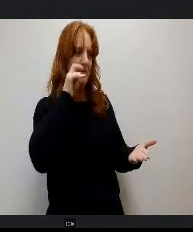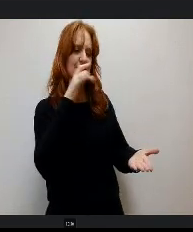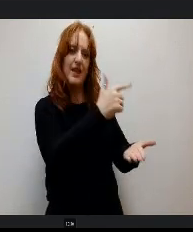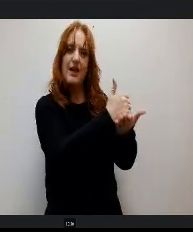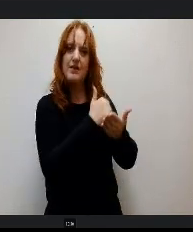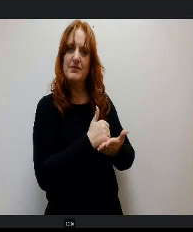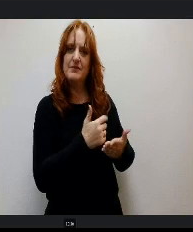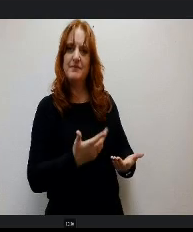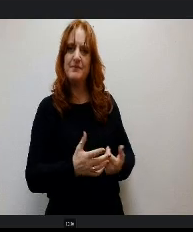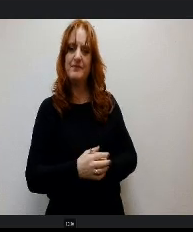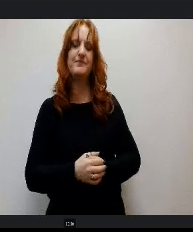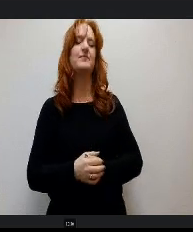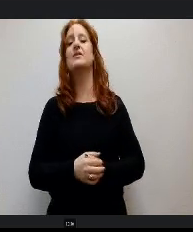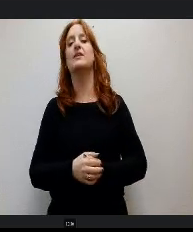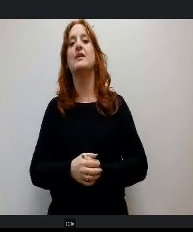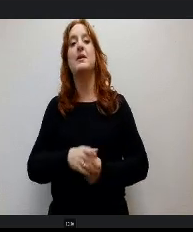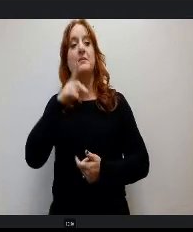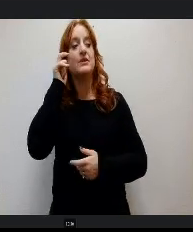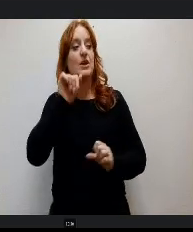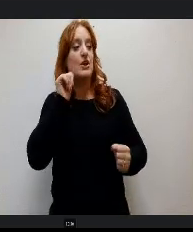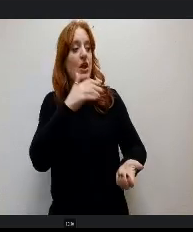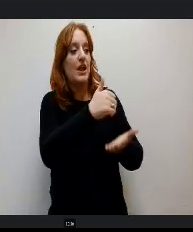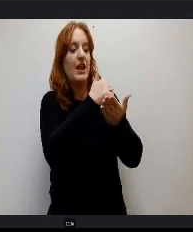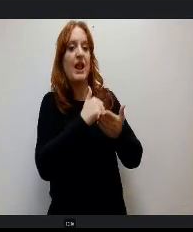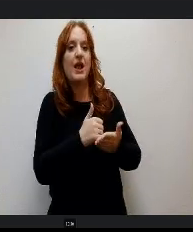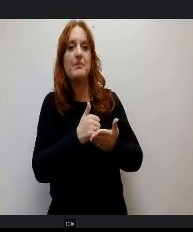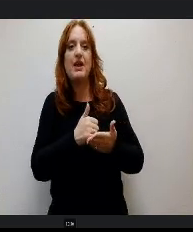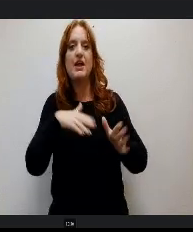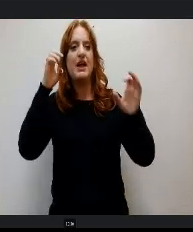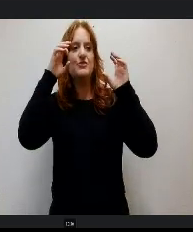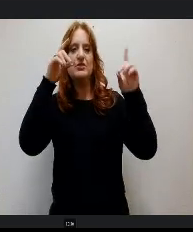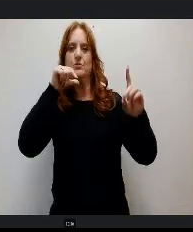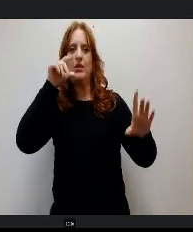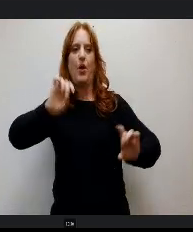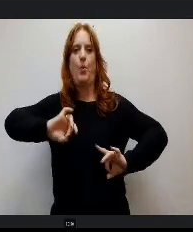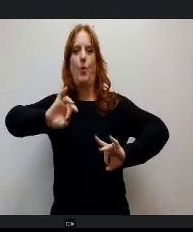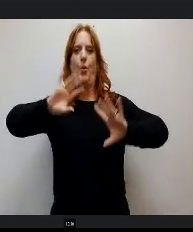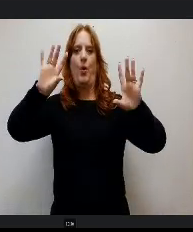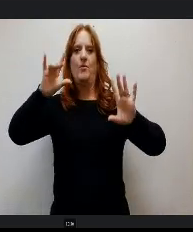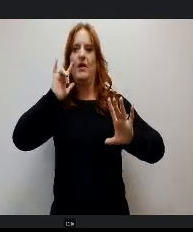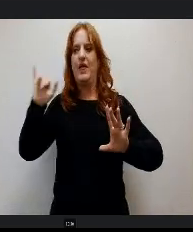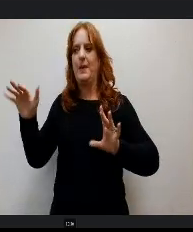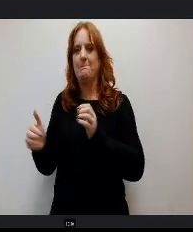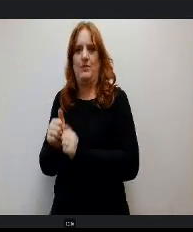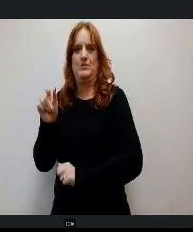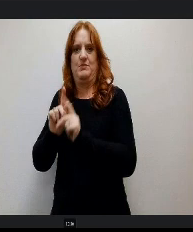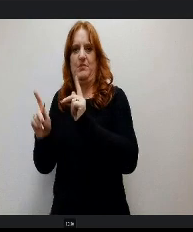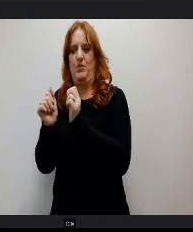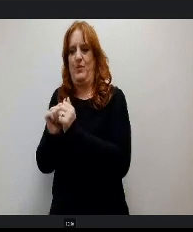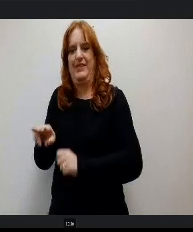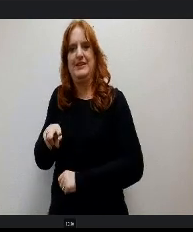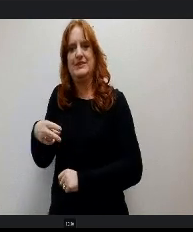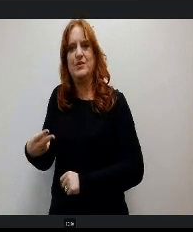I was because I was able to get help. Education was not a nightmare like it is for most people with dyslexia, but instead an environment